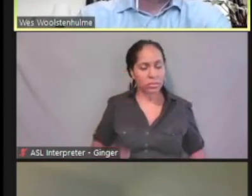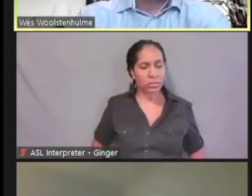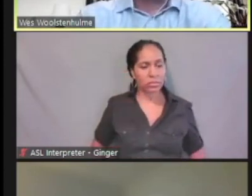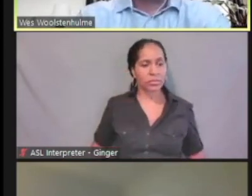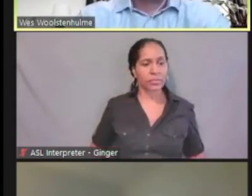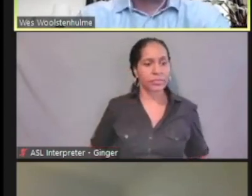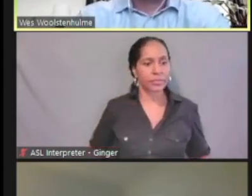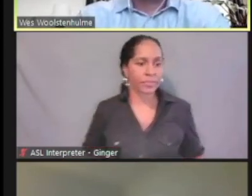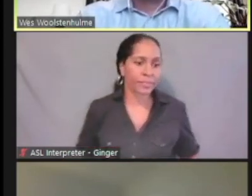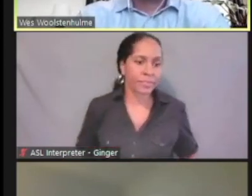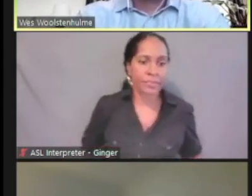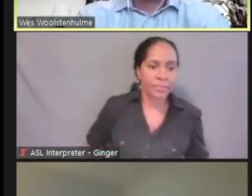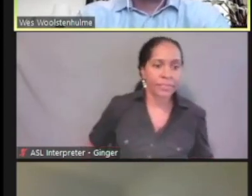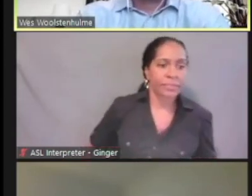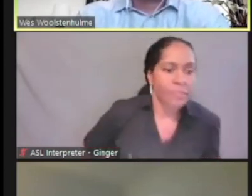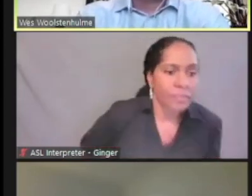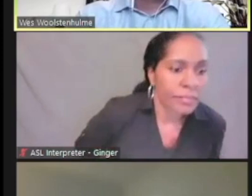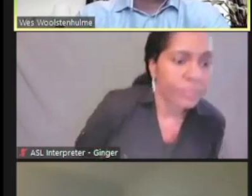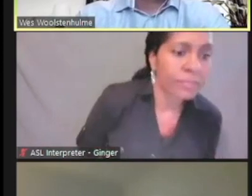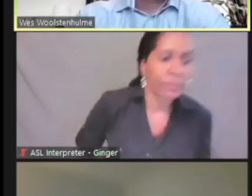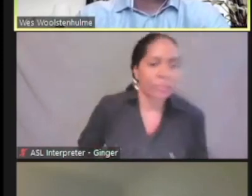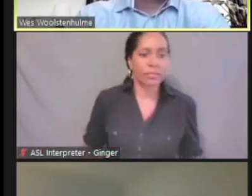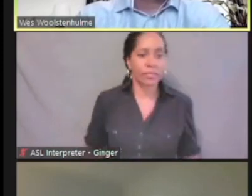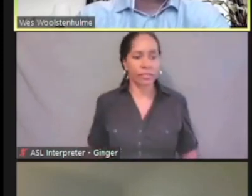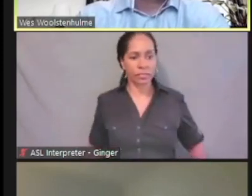We'll enter her date of birth here.